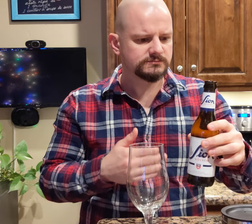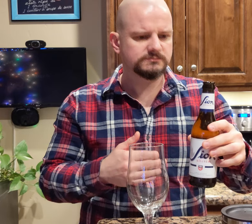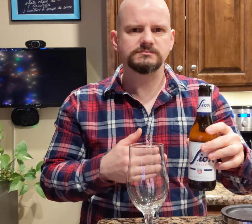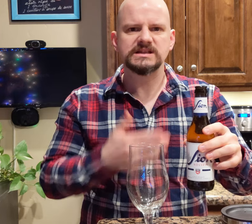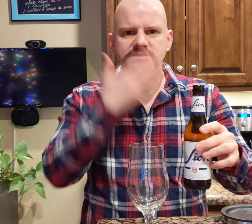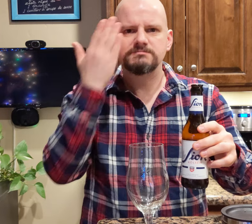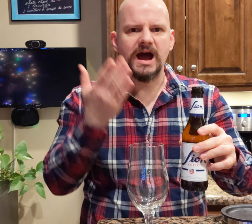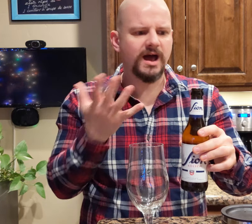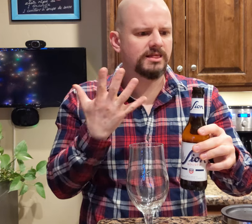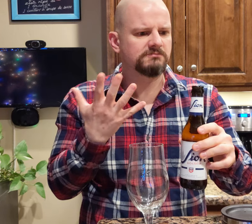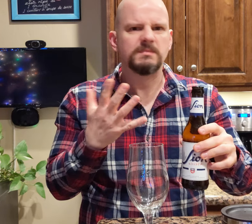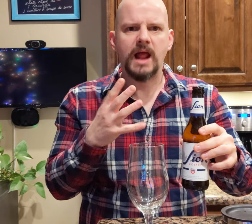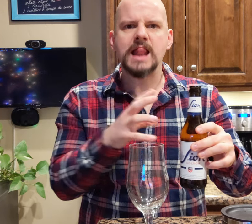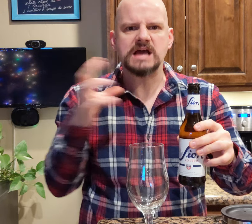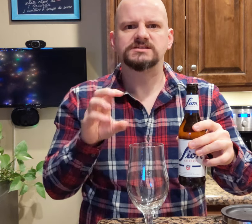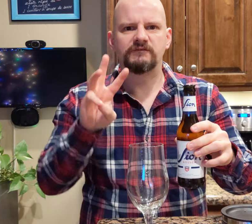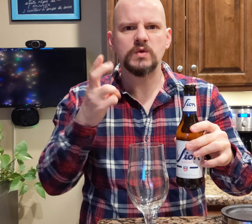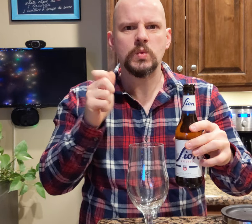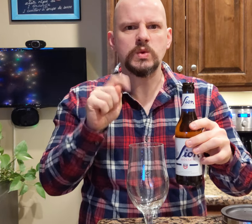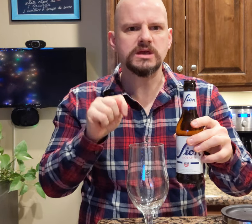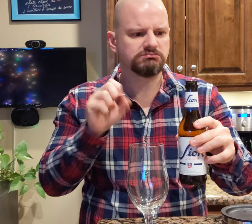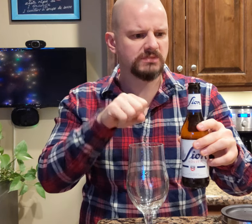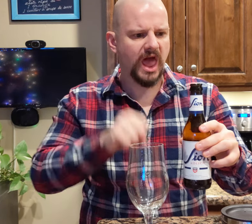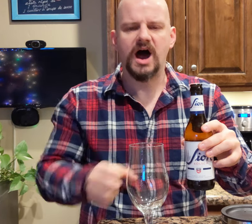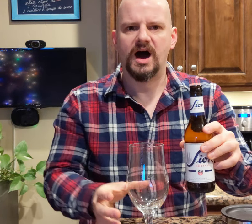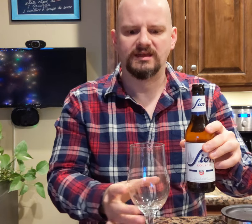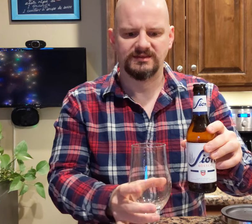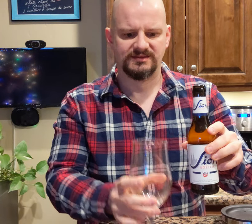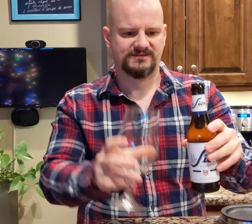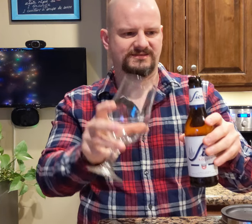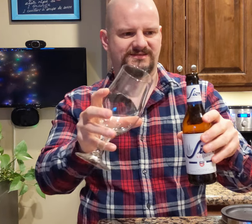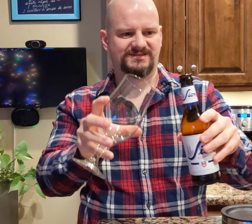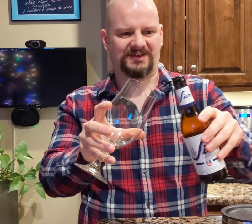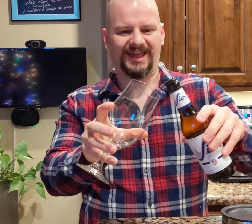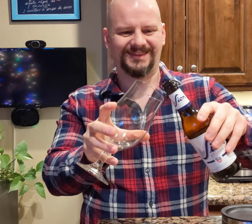It smells a lot of wheat. Yeah!